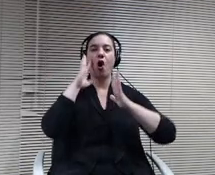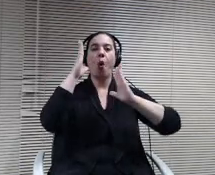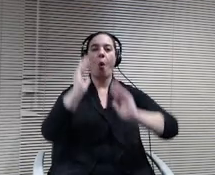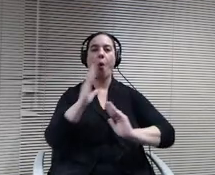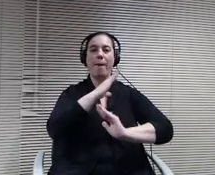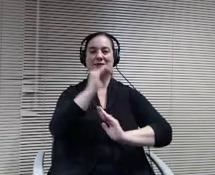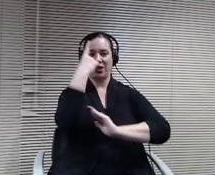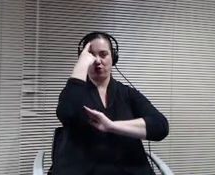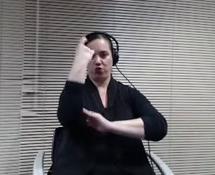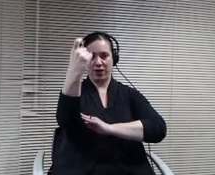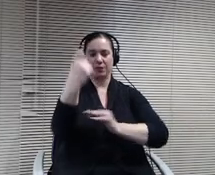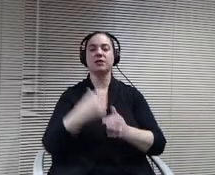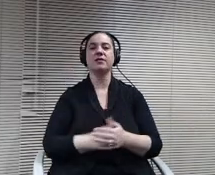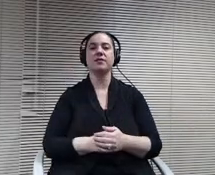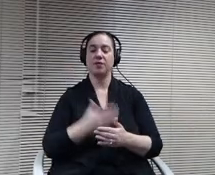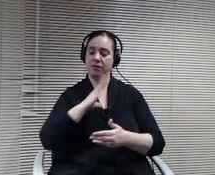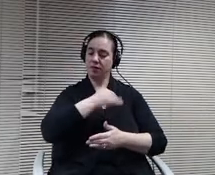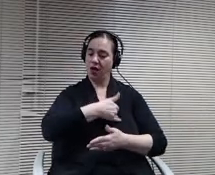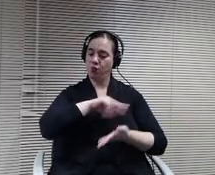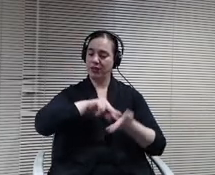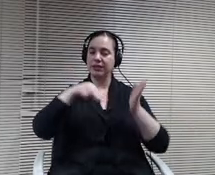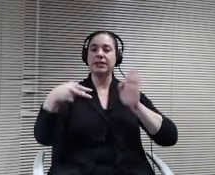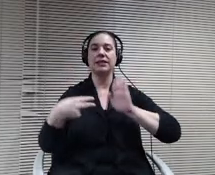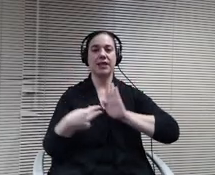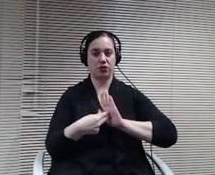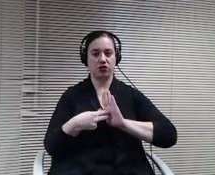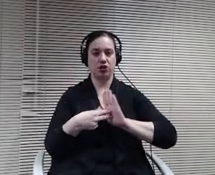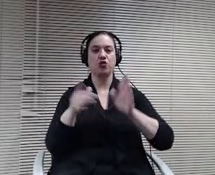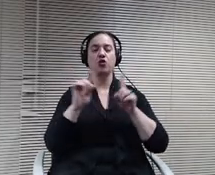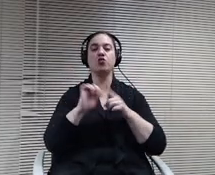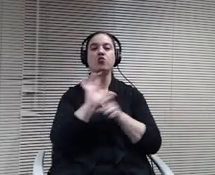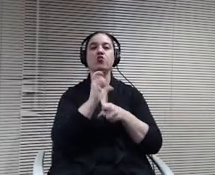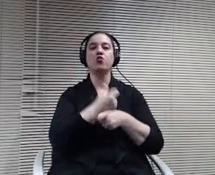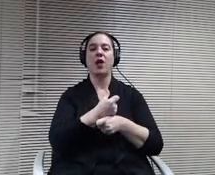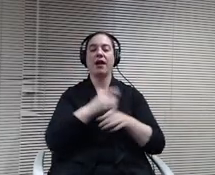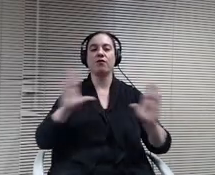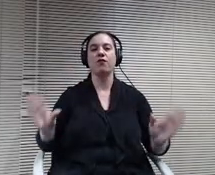Our intentions are to create and foster relationships within the Minne Tonka community.